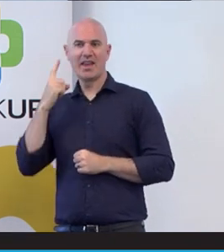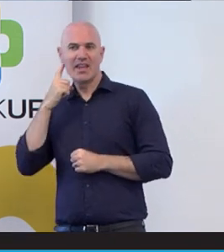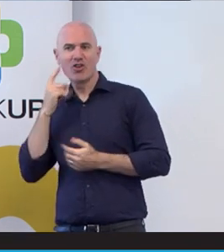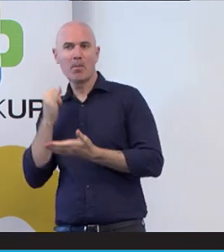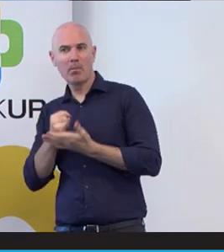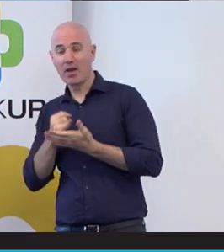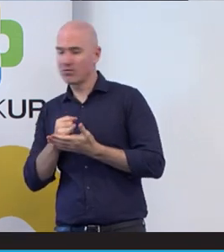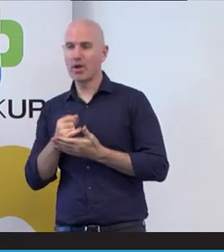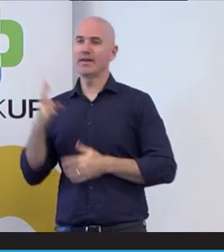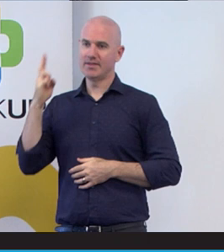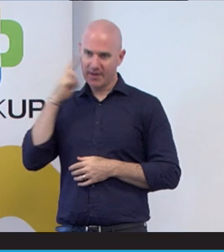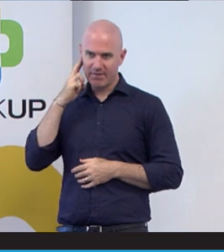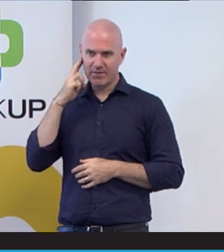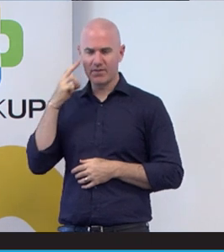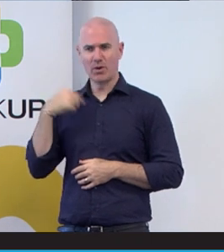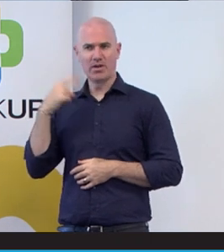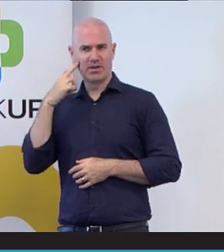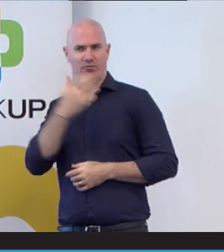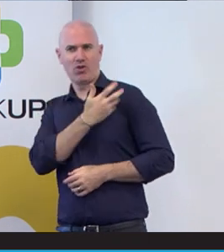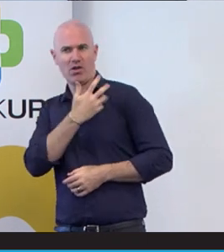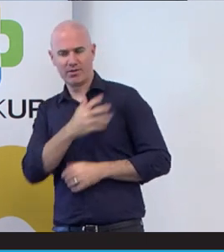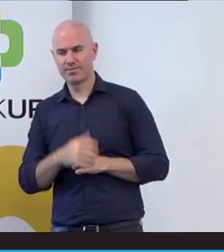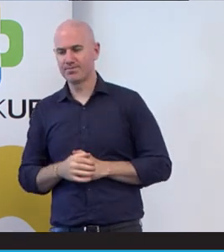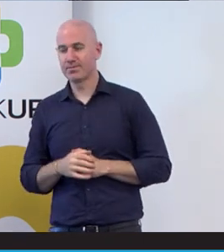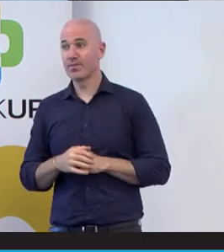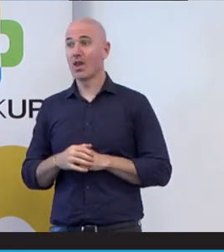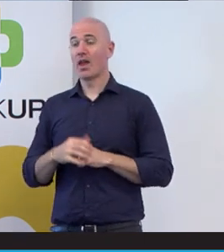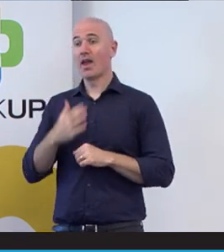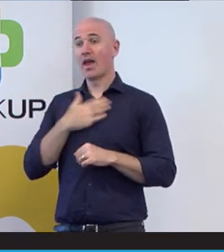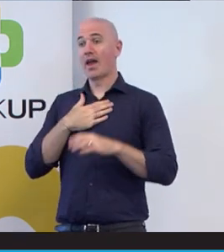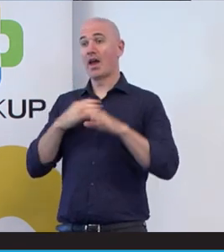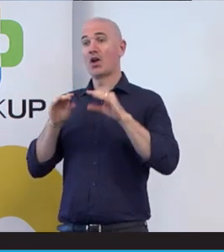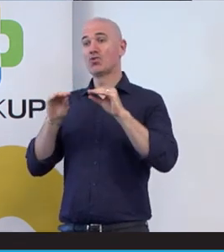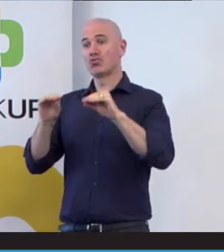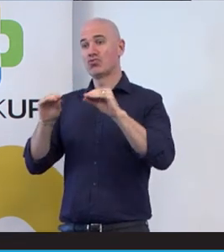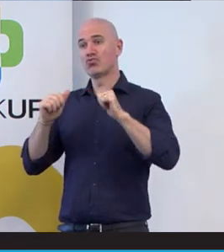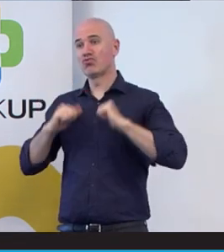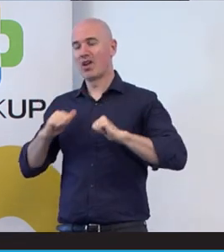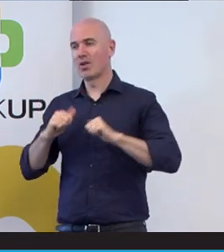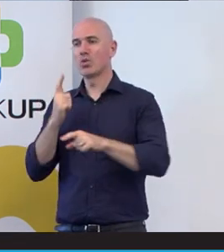and their deaf pride, and we all find that training. We talk about how do we